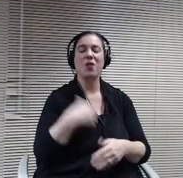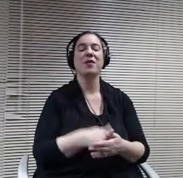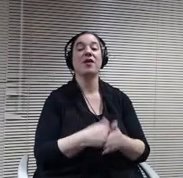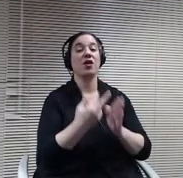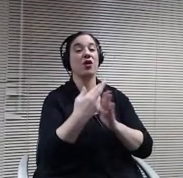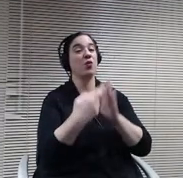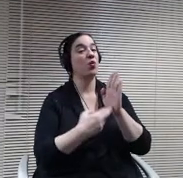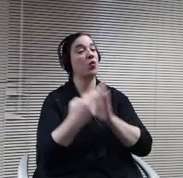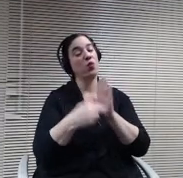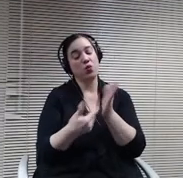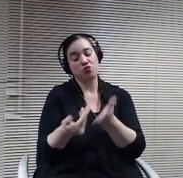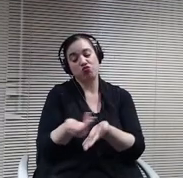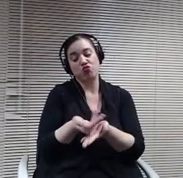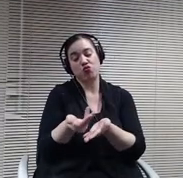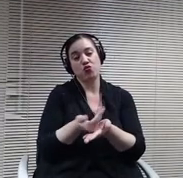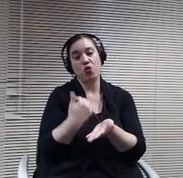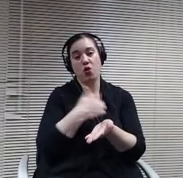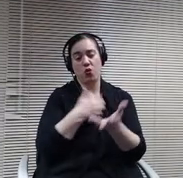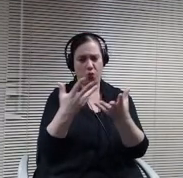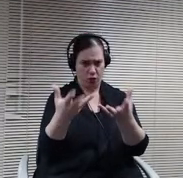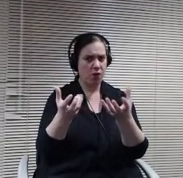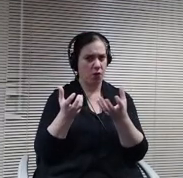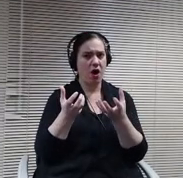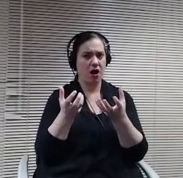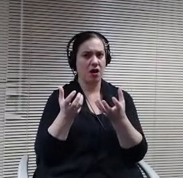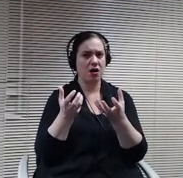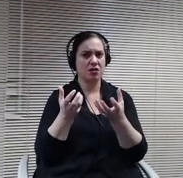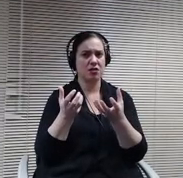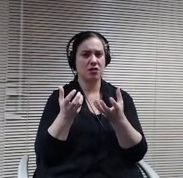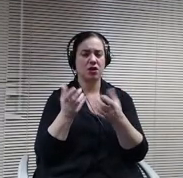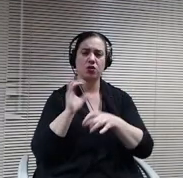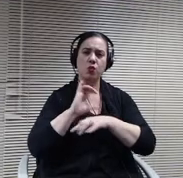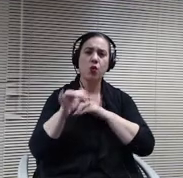want to certainly work with the state on their expectations. So